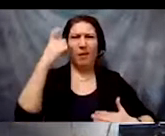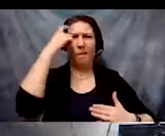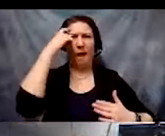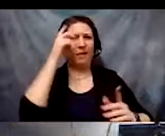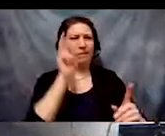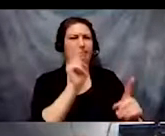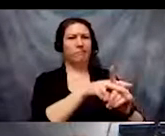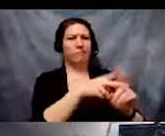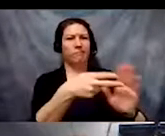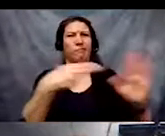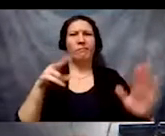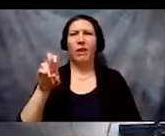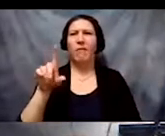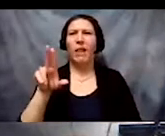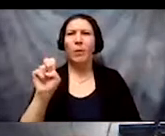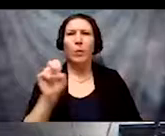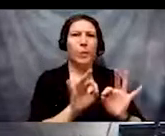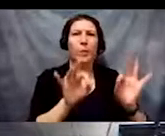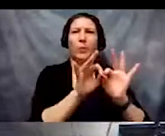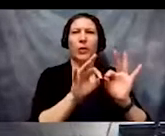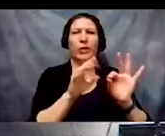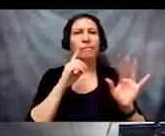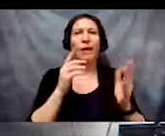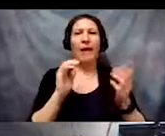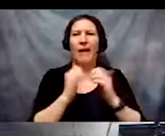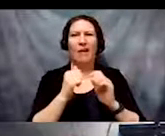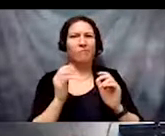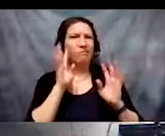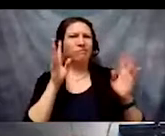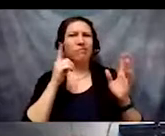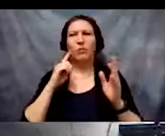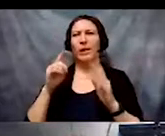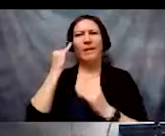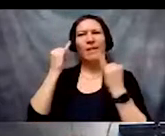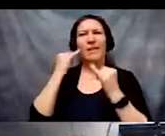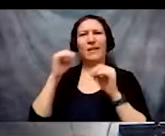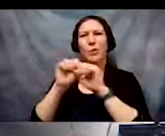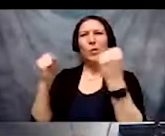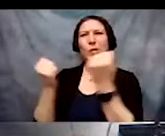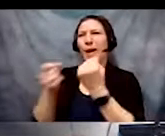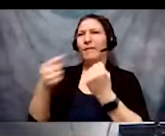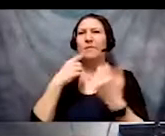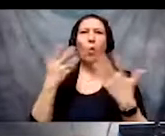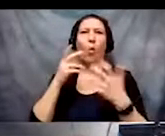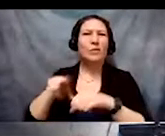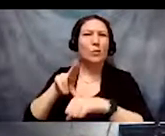on societally constructed ideas of people's normalcy, productivity, desirability,